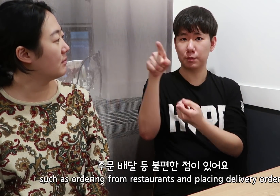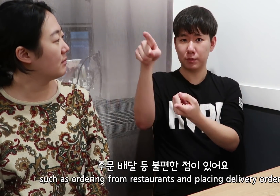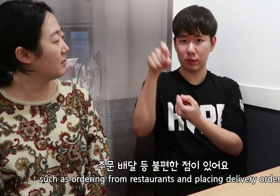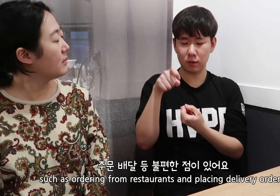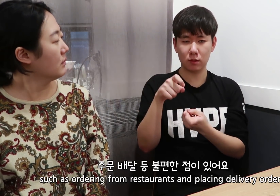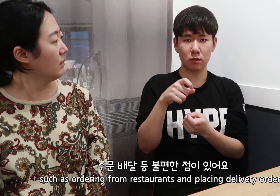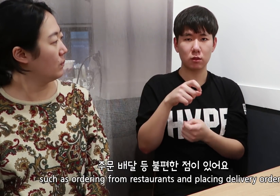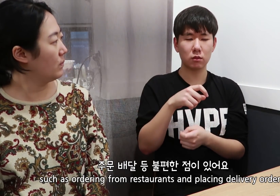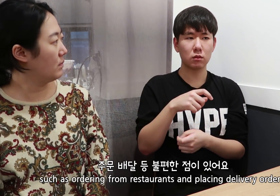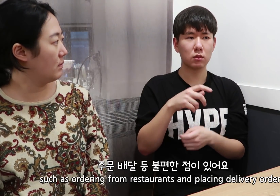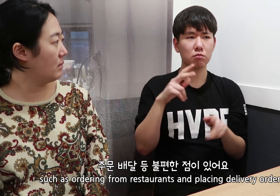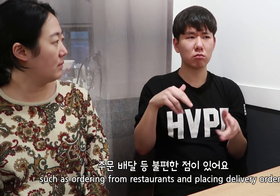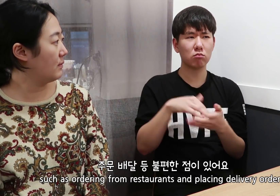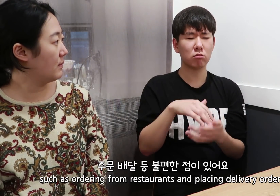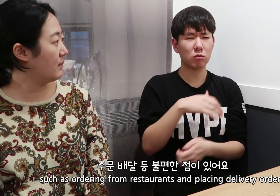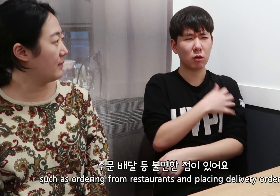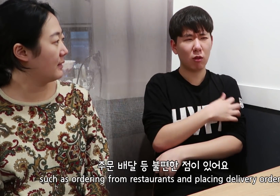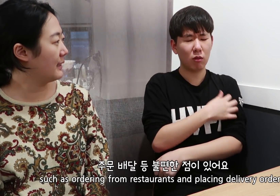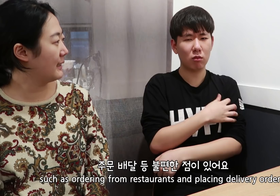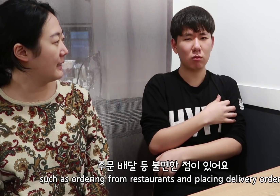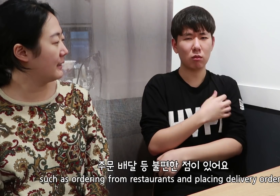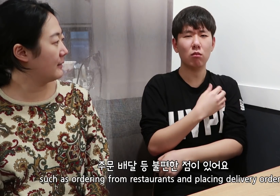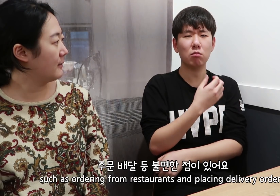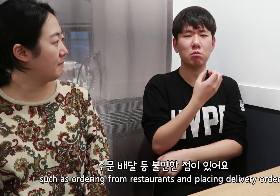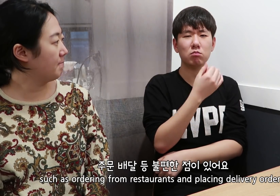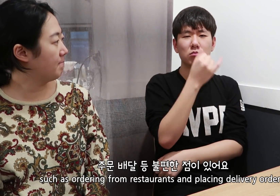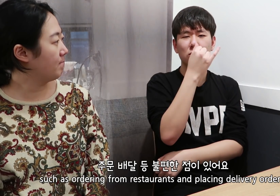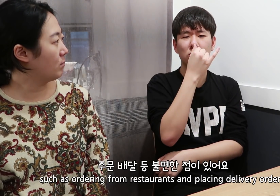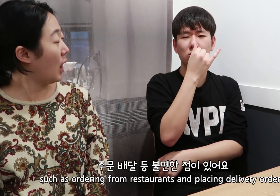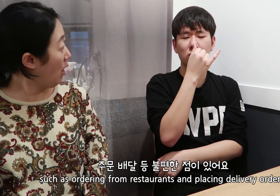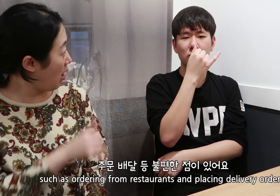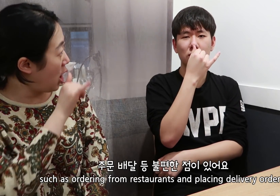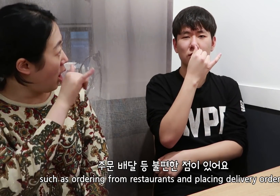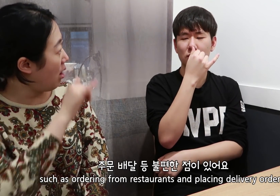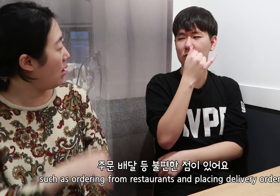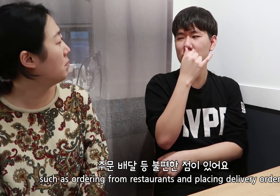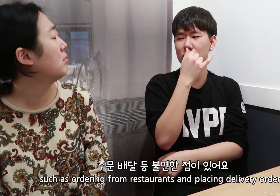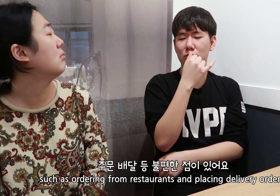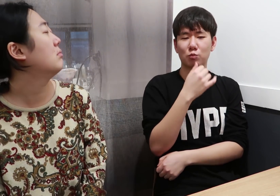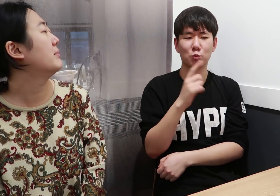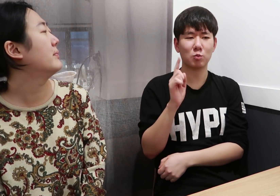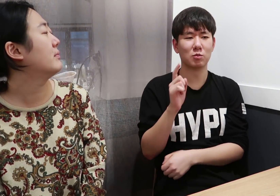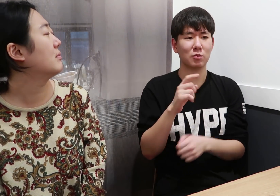such as ordering from restaurants and placing delivery orders.